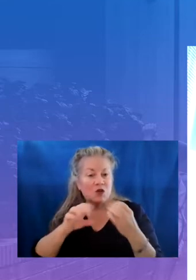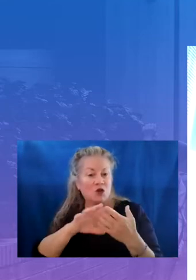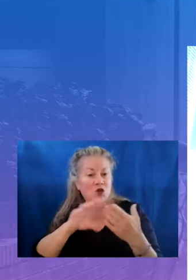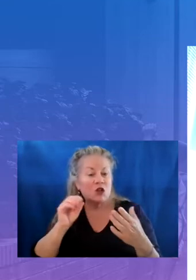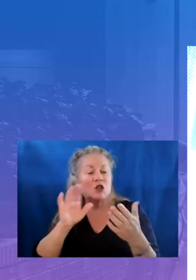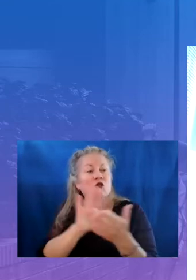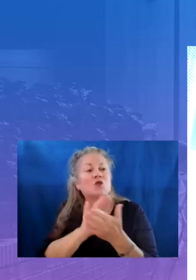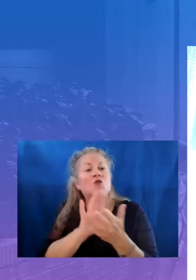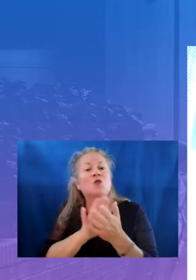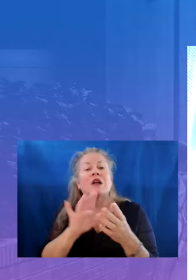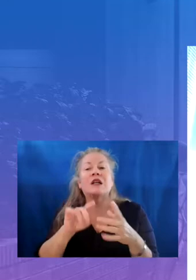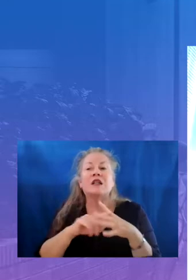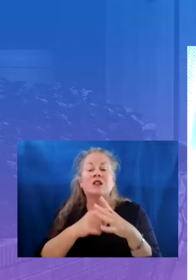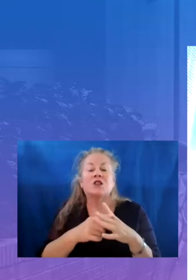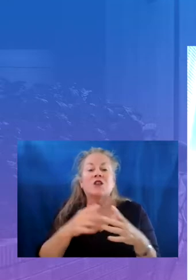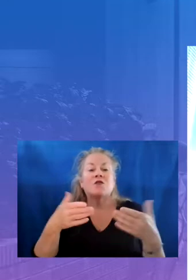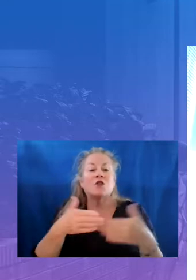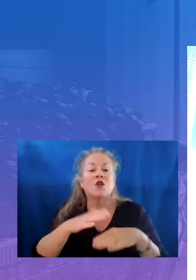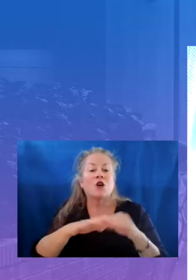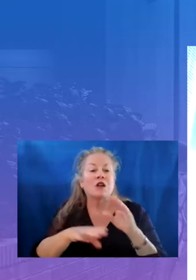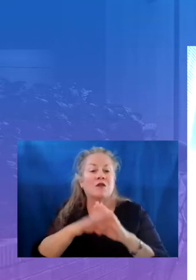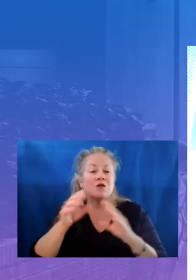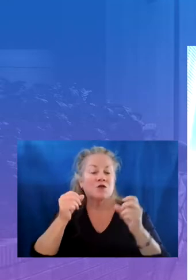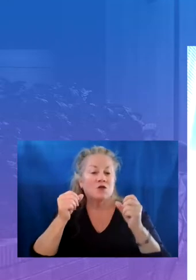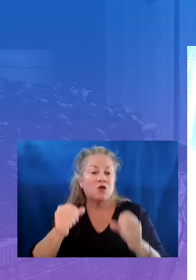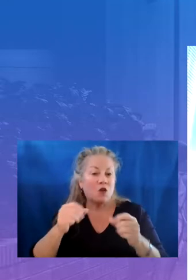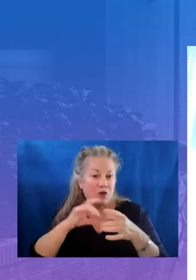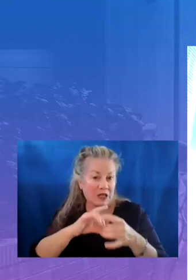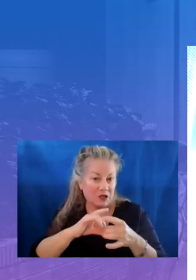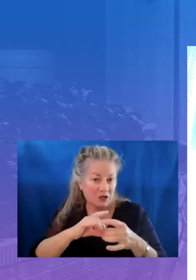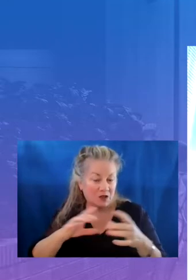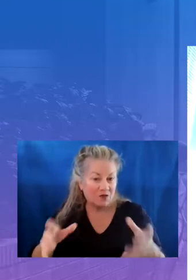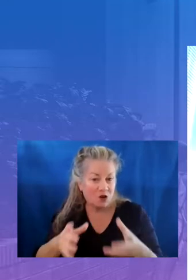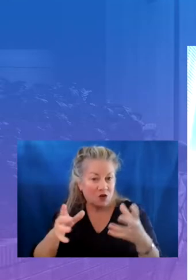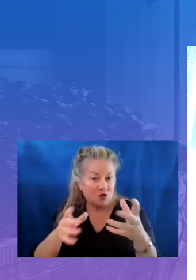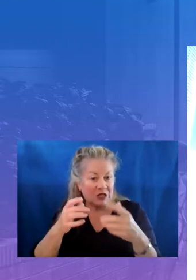focusing on developing strong relationships fostering a sense of belonging creating